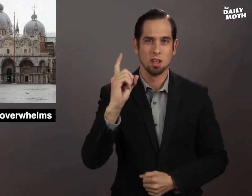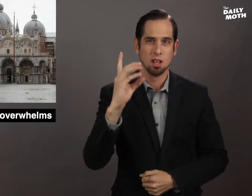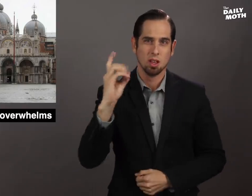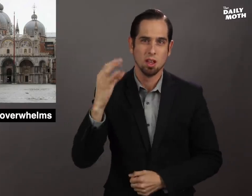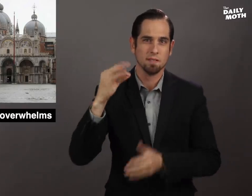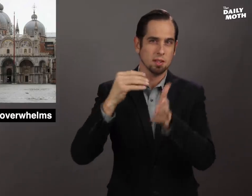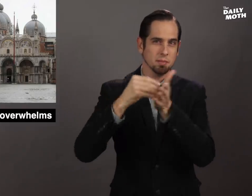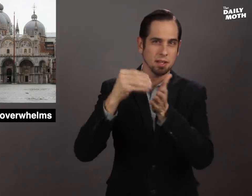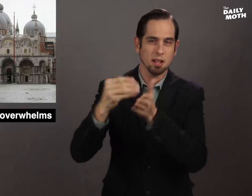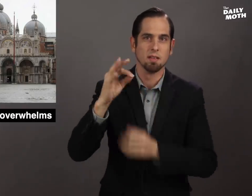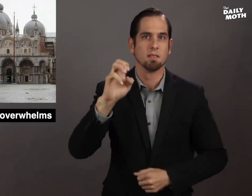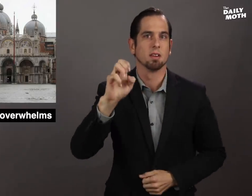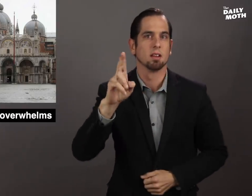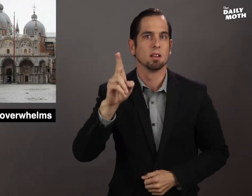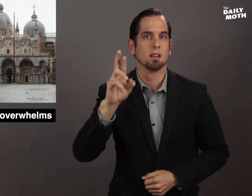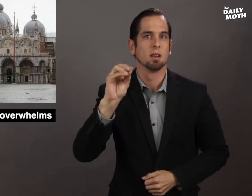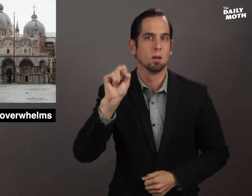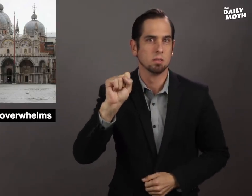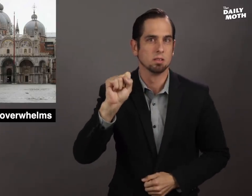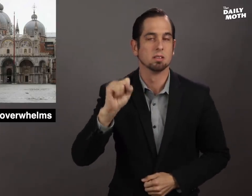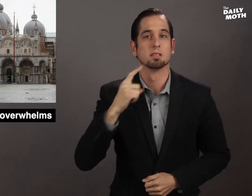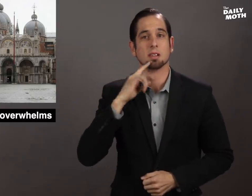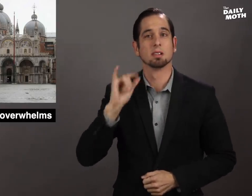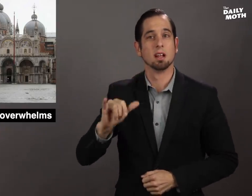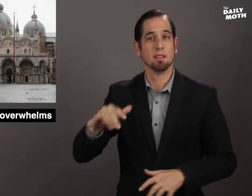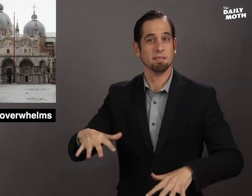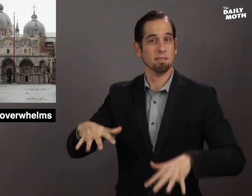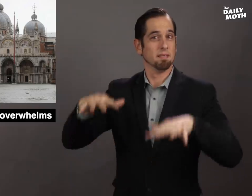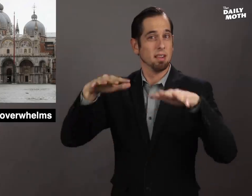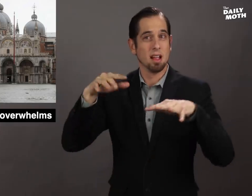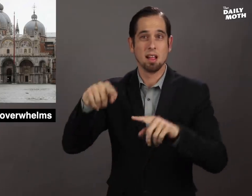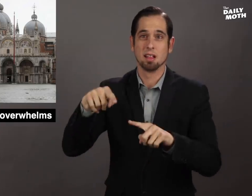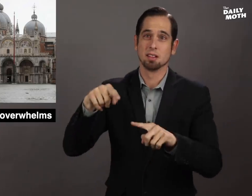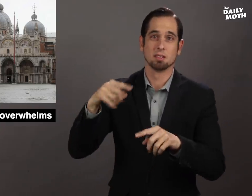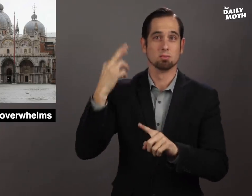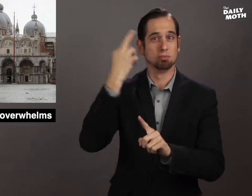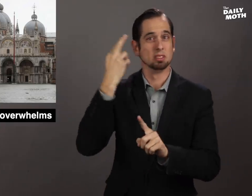hundreds of millions of euros and that the flooding is